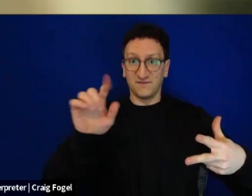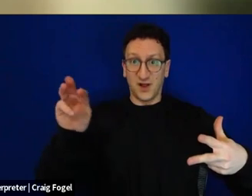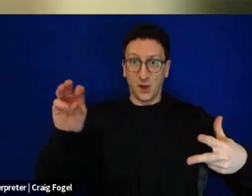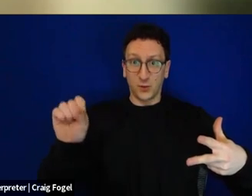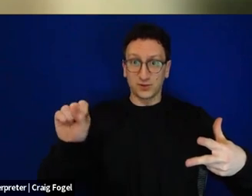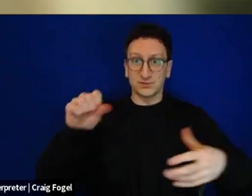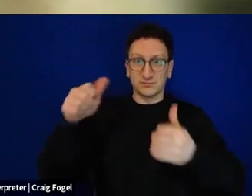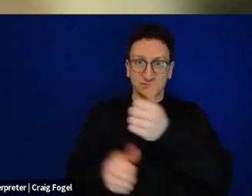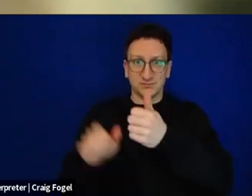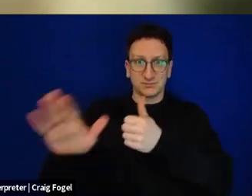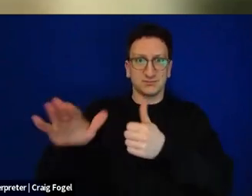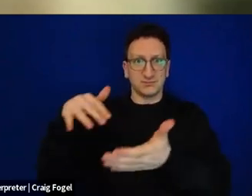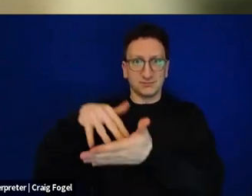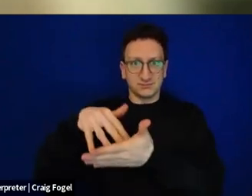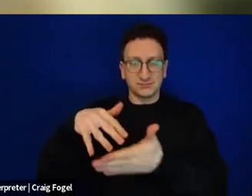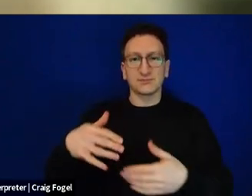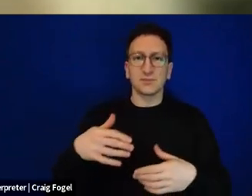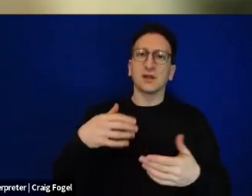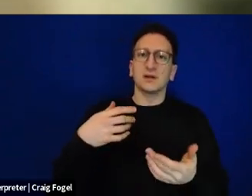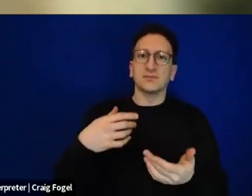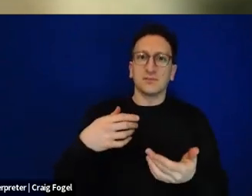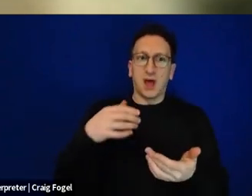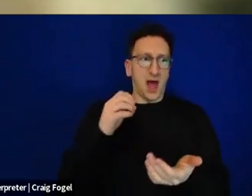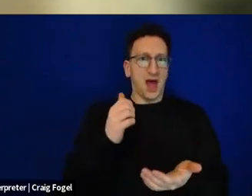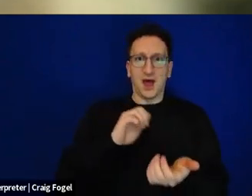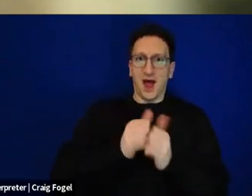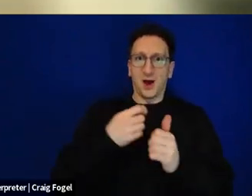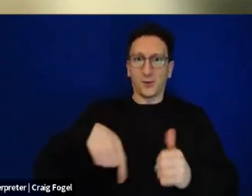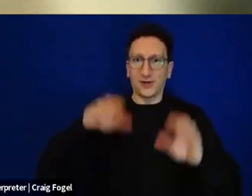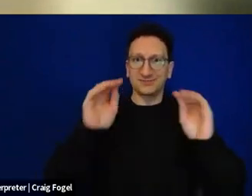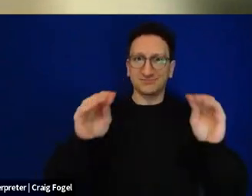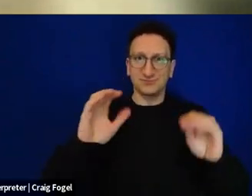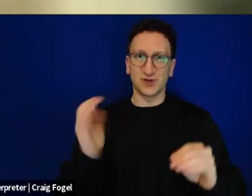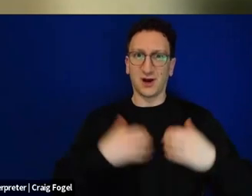thinking about the ways in which we bring our YCT special sauce, our rabbinate to Israel.